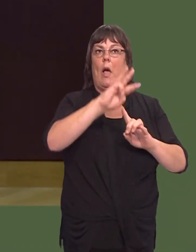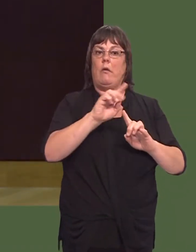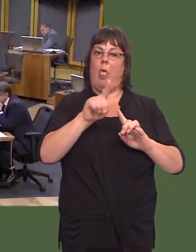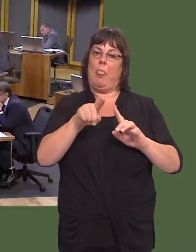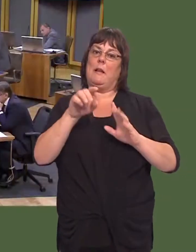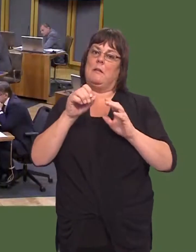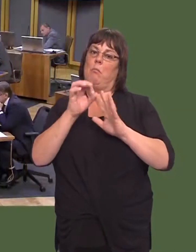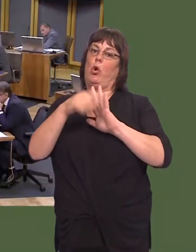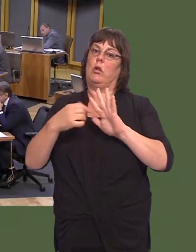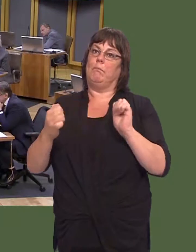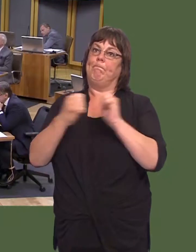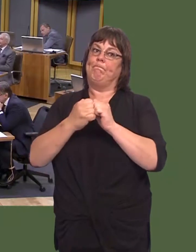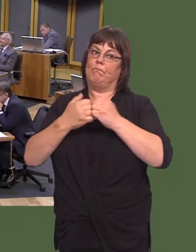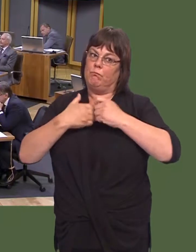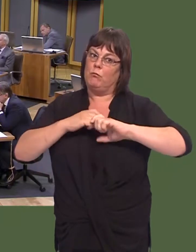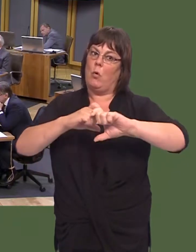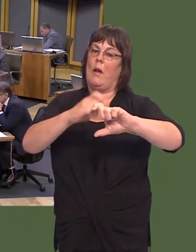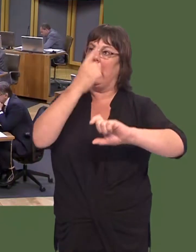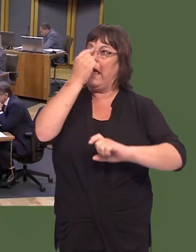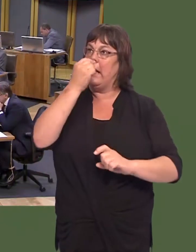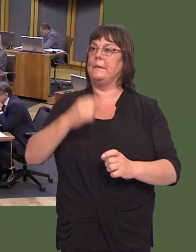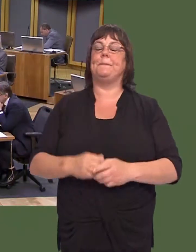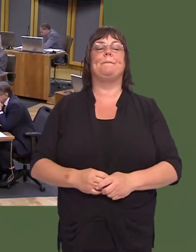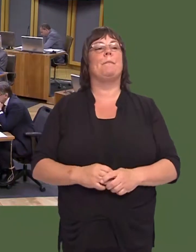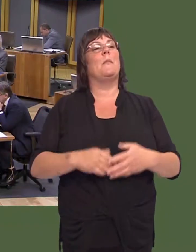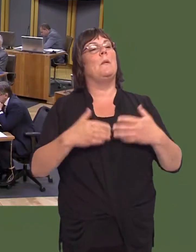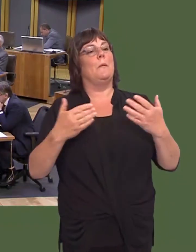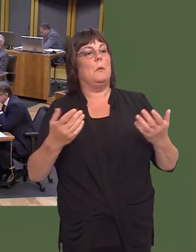Carwyn Jones: This is all being considered as part of the due diligence process.